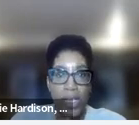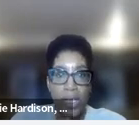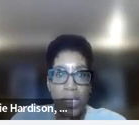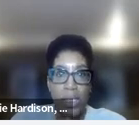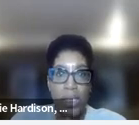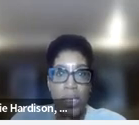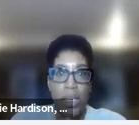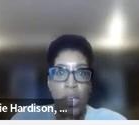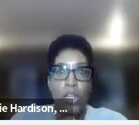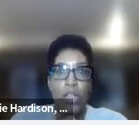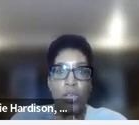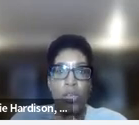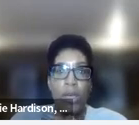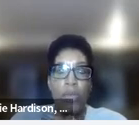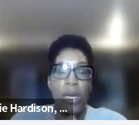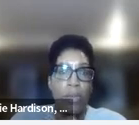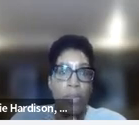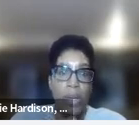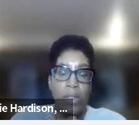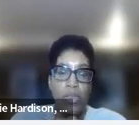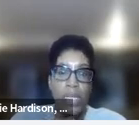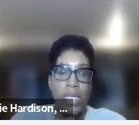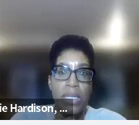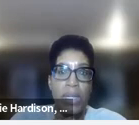of excellence it will help tremendously.